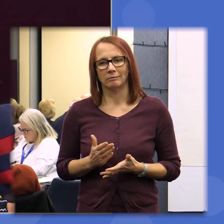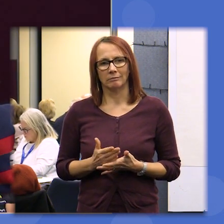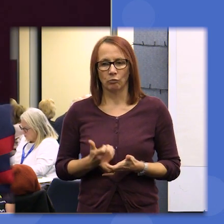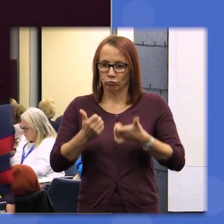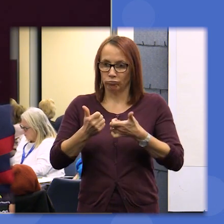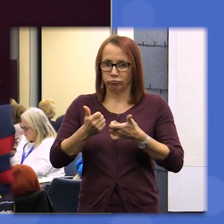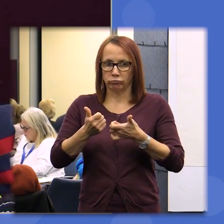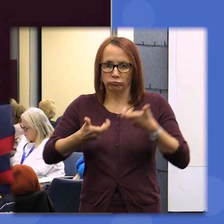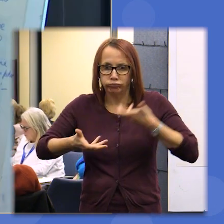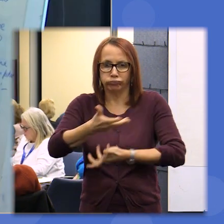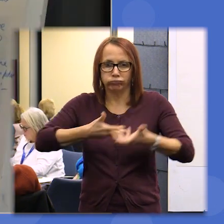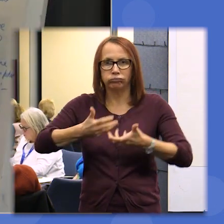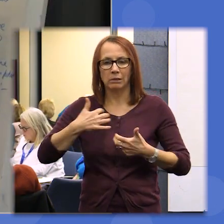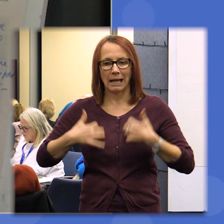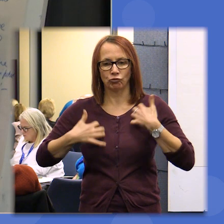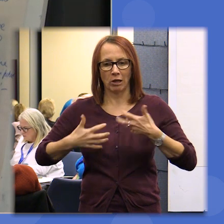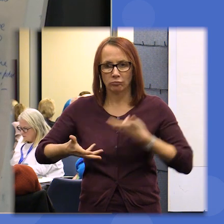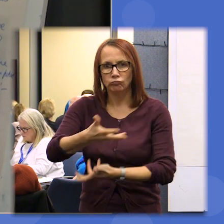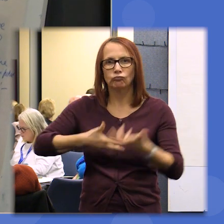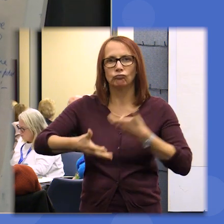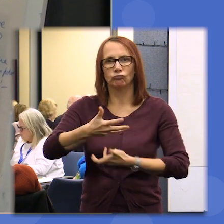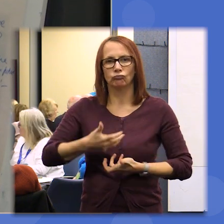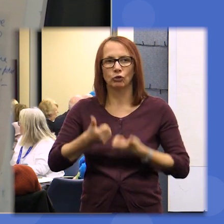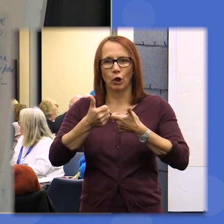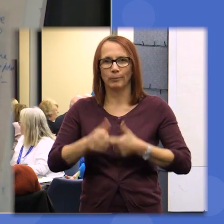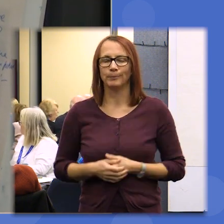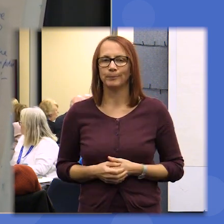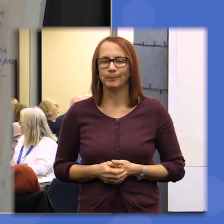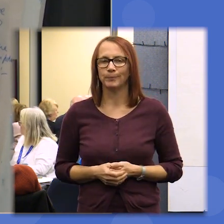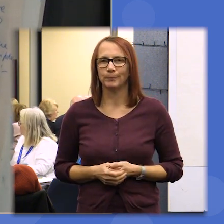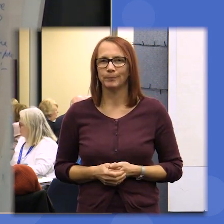involved discussion under bit but I think that's why we're here oh no it's